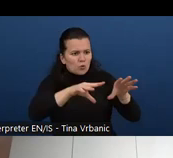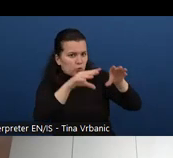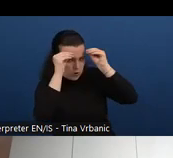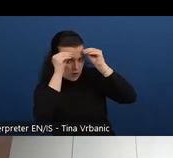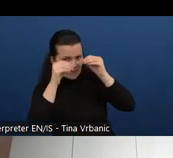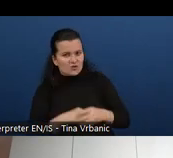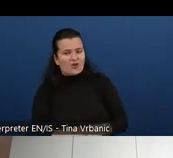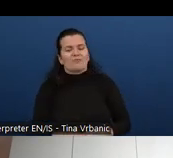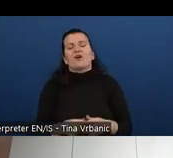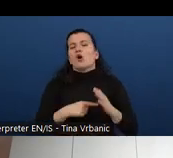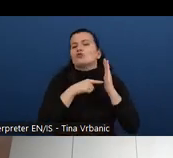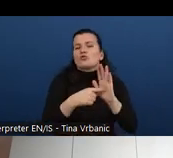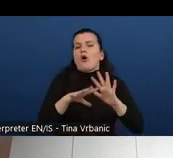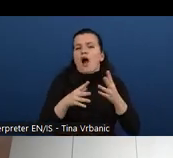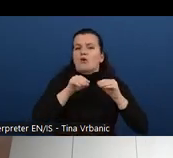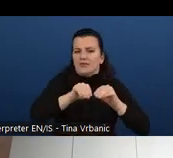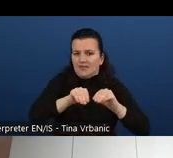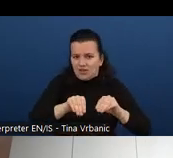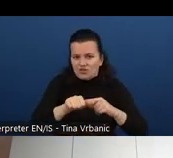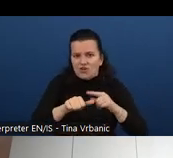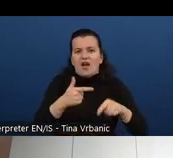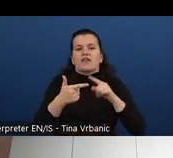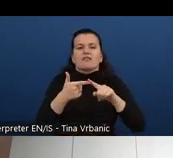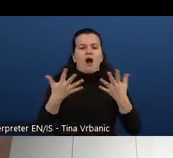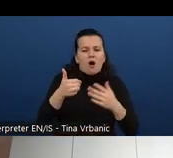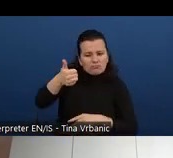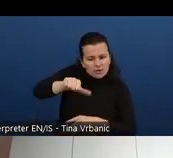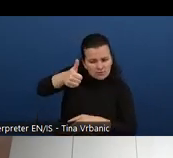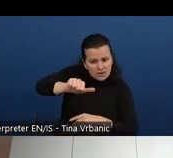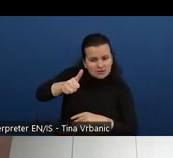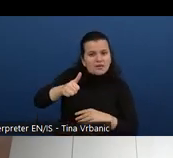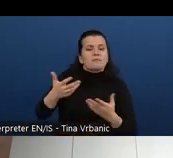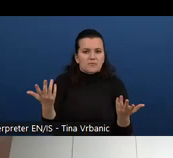The assessment ideas are ideas on how specific learning outcomes could be assessed.